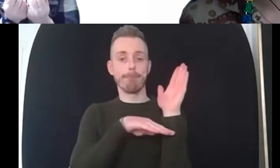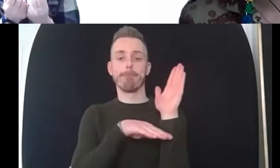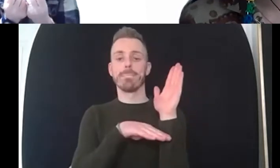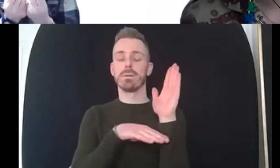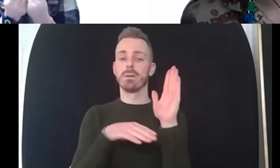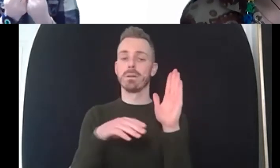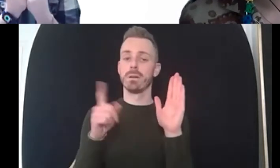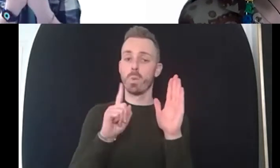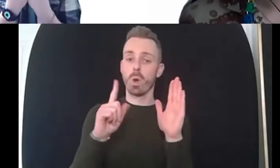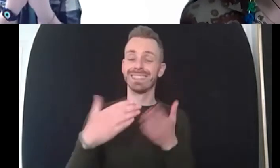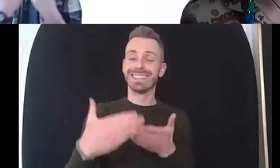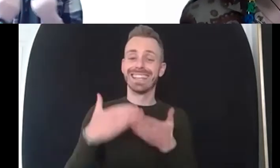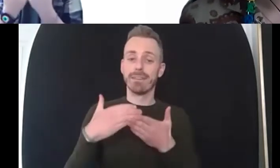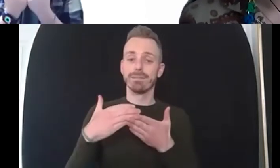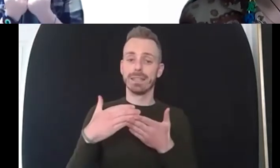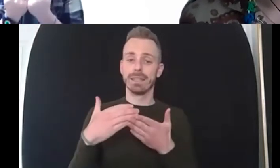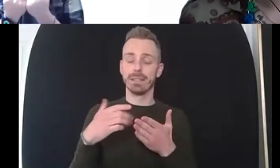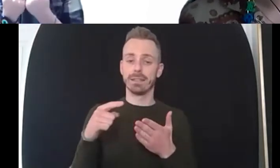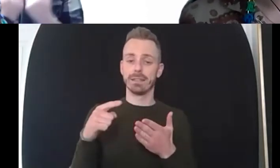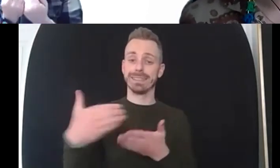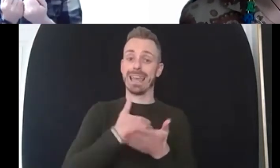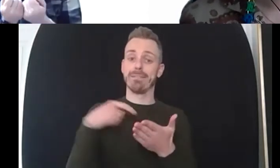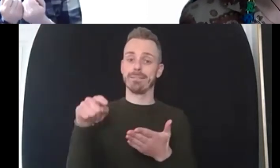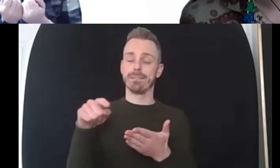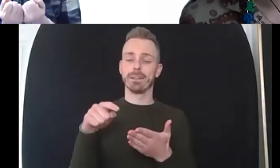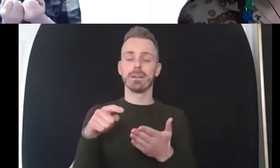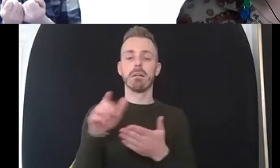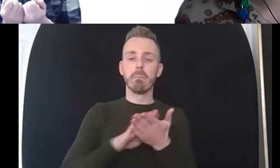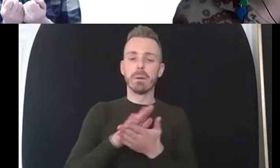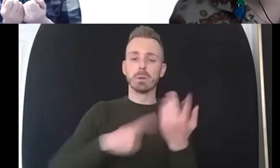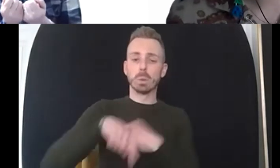um and um and that's maybe where we'd kind of look at risk assessment and ensure that somebody is